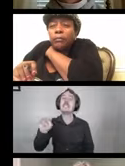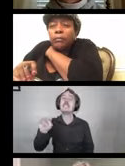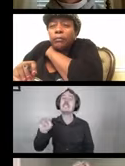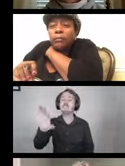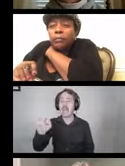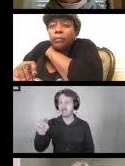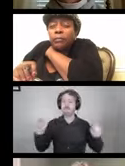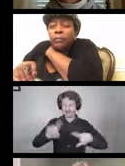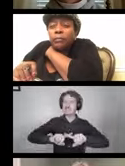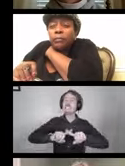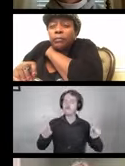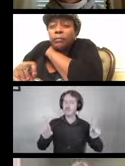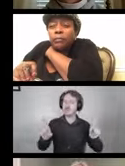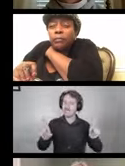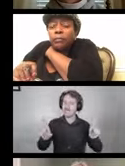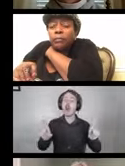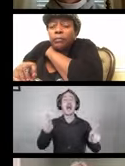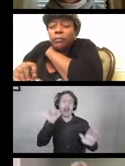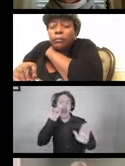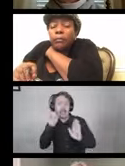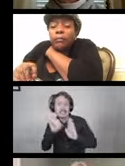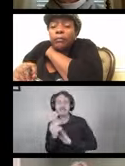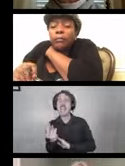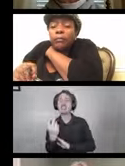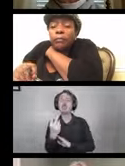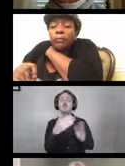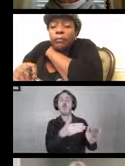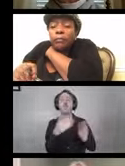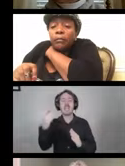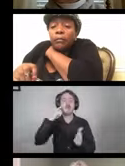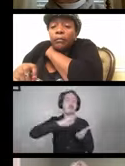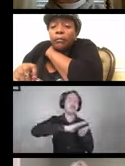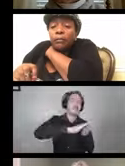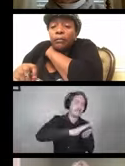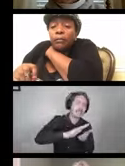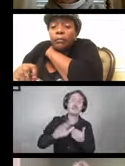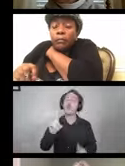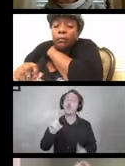and also identify two best practices for cleaning and disinfecting DME.